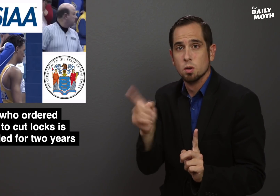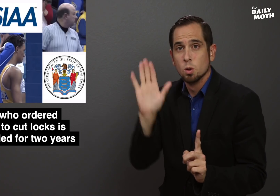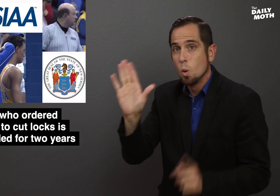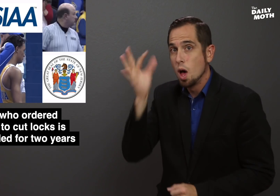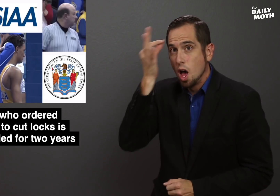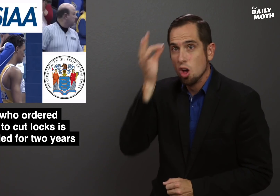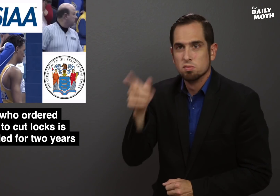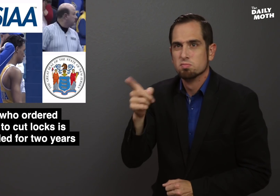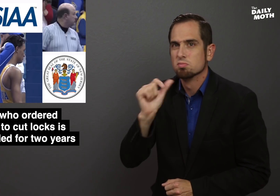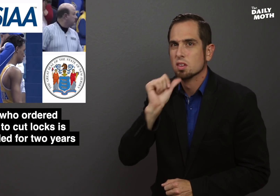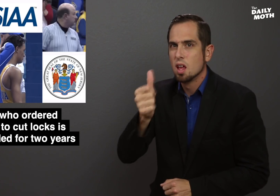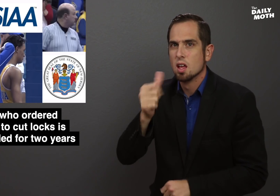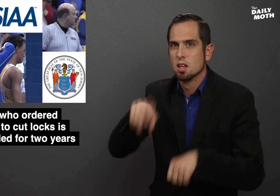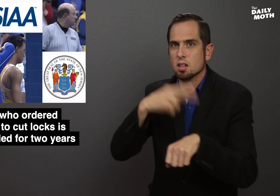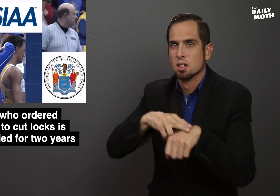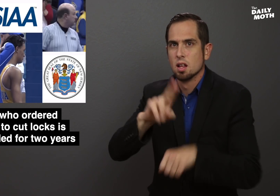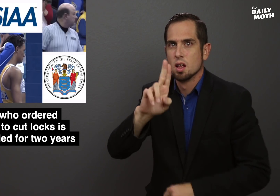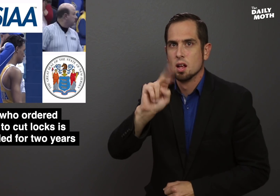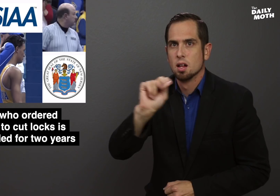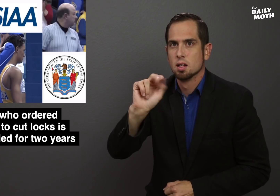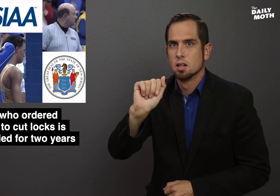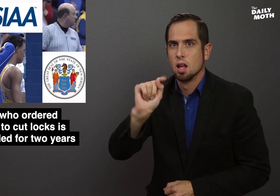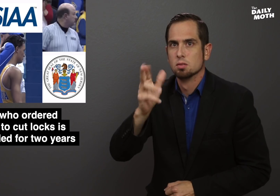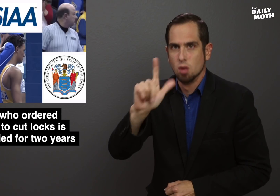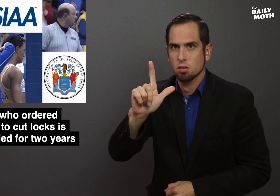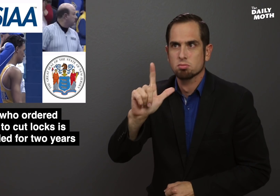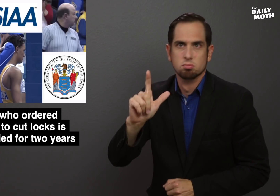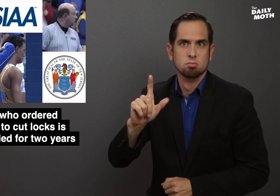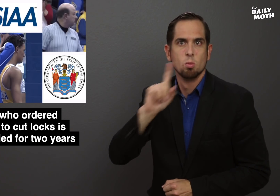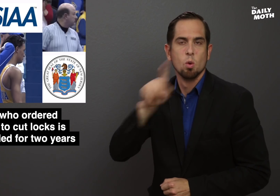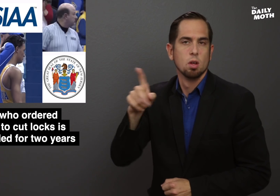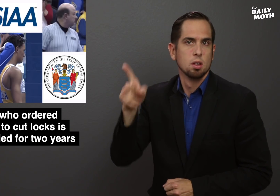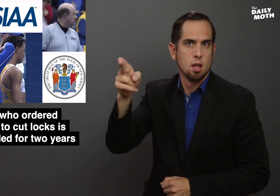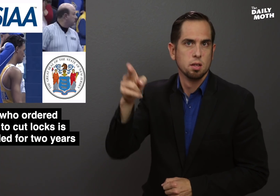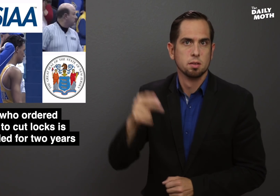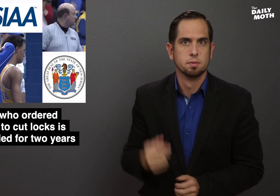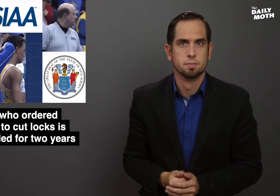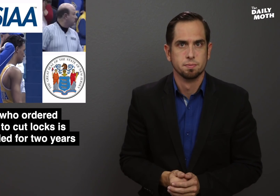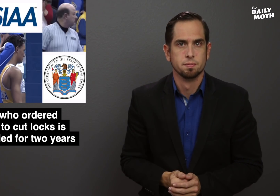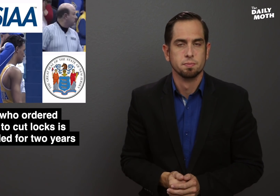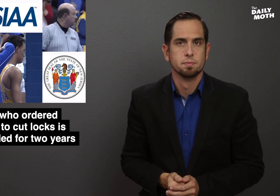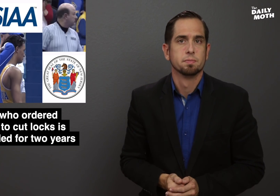his hair was "unnatural."